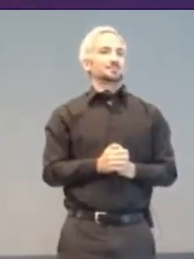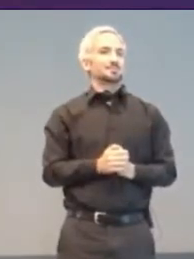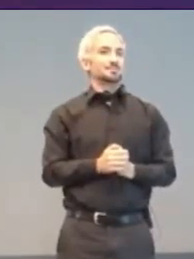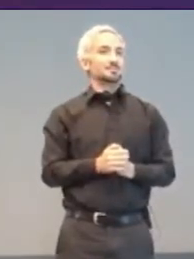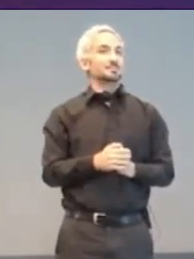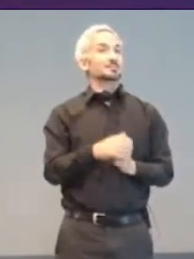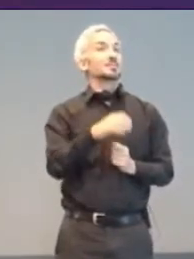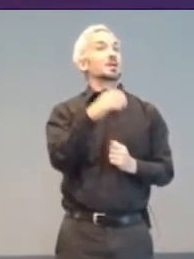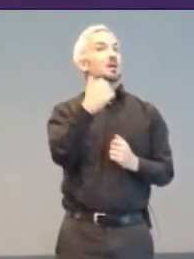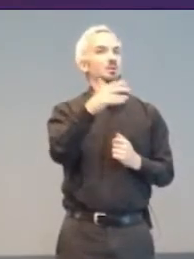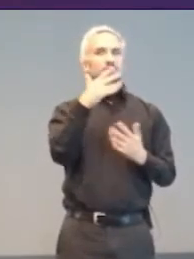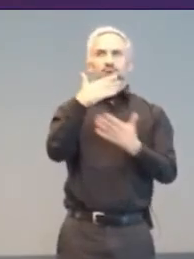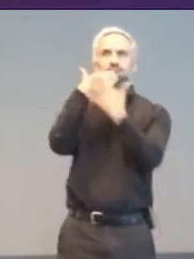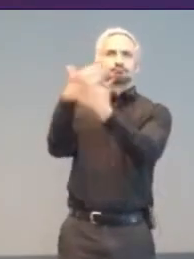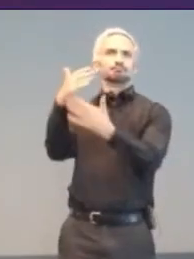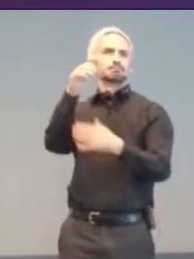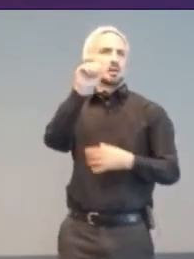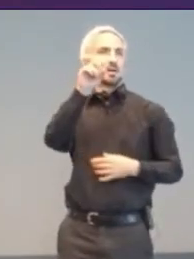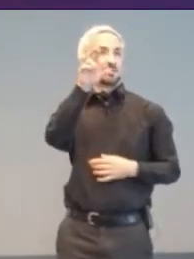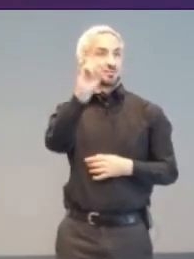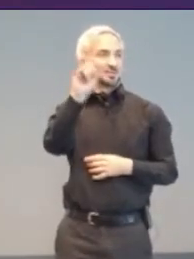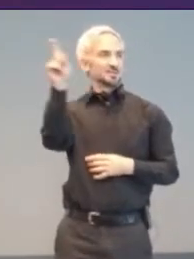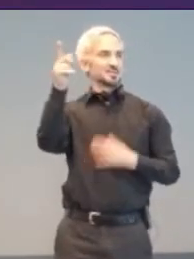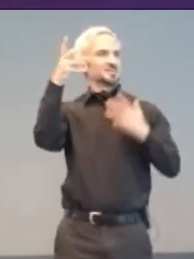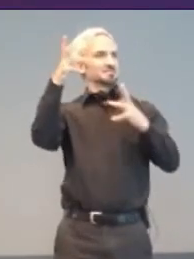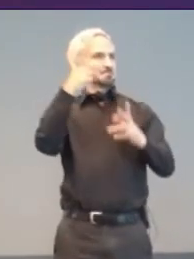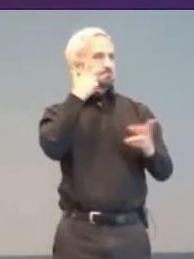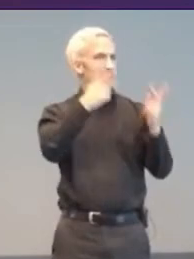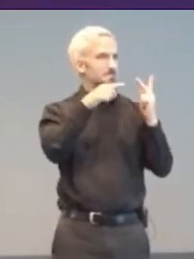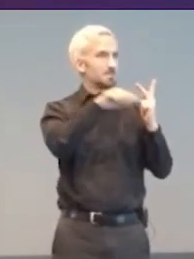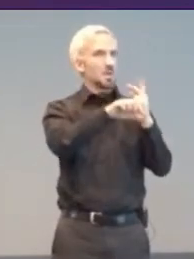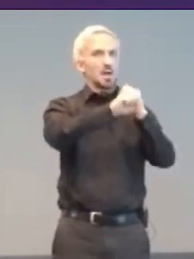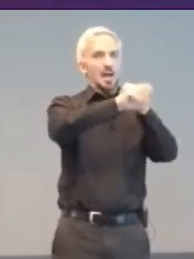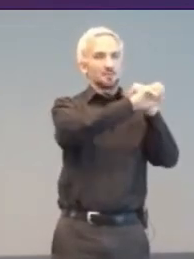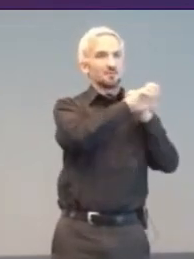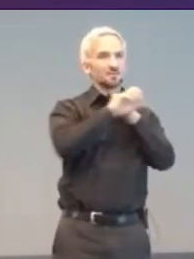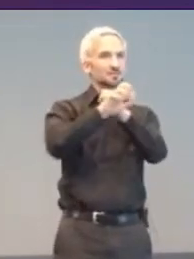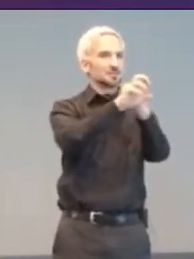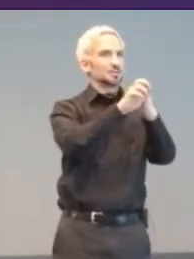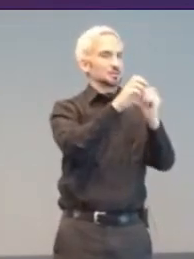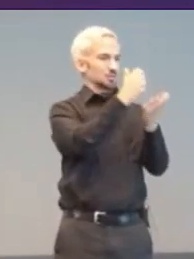after they had seen an advert for the prototype Atari Mind-Link controller. They asked if it